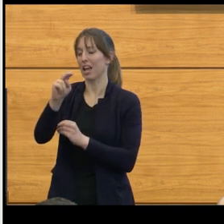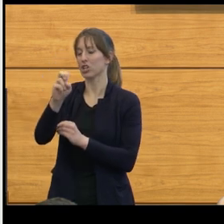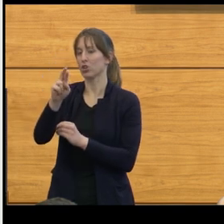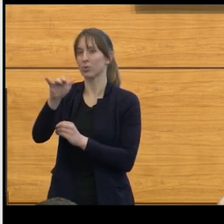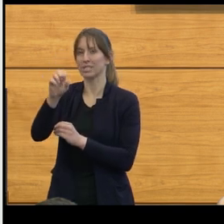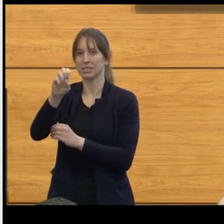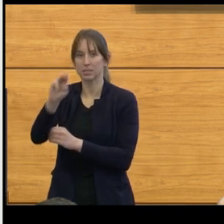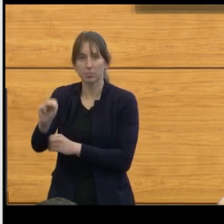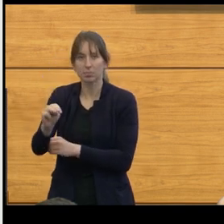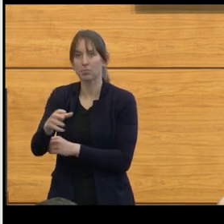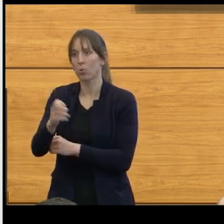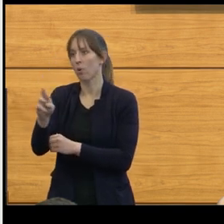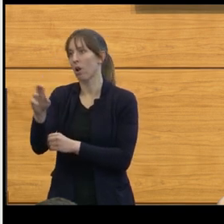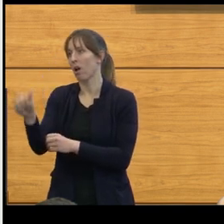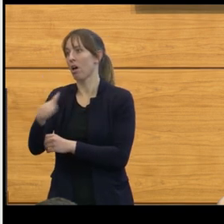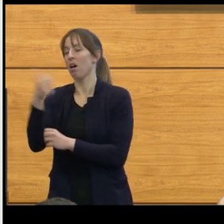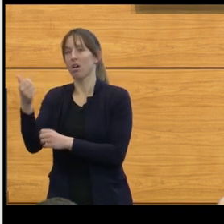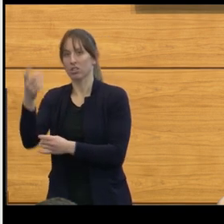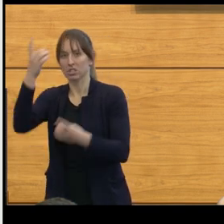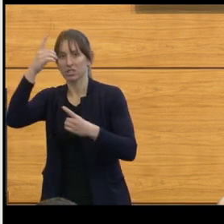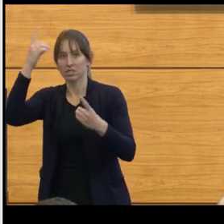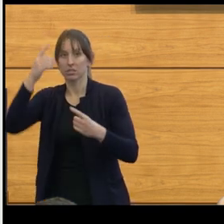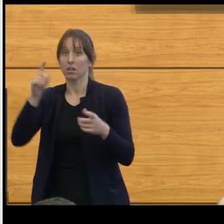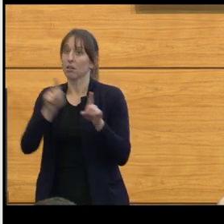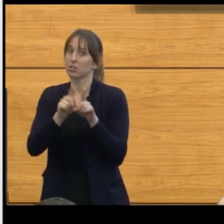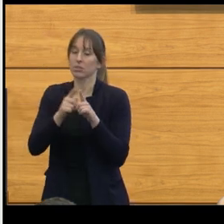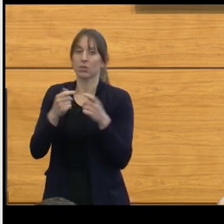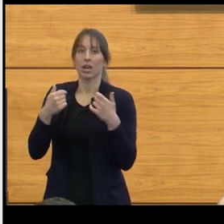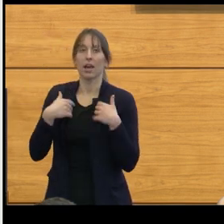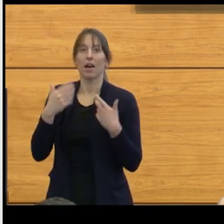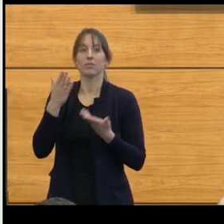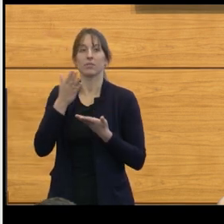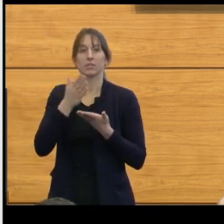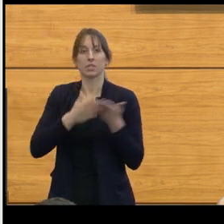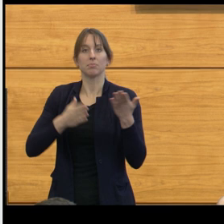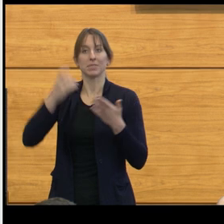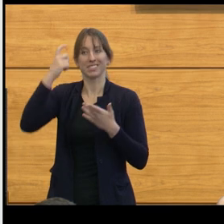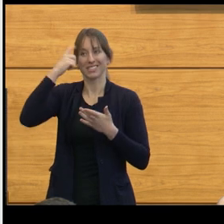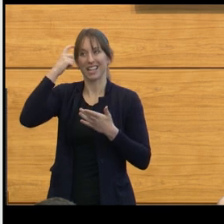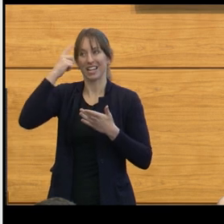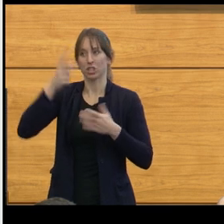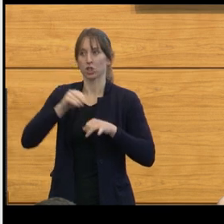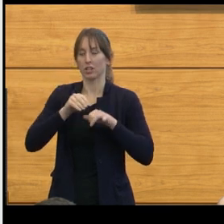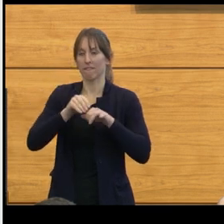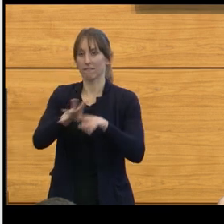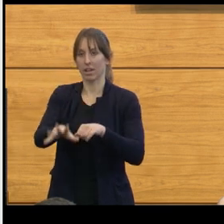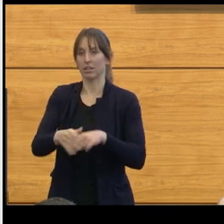And there are then the social and psychological effects. The IQ loss is clearly related to age,